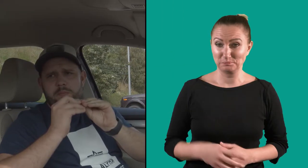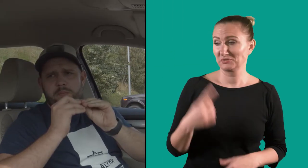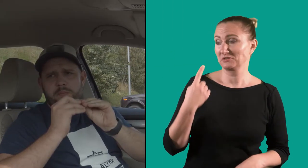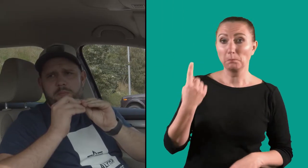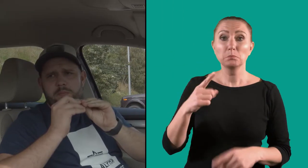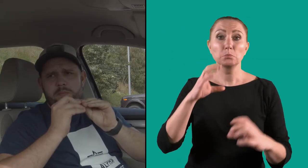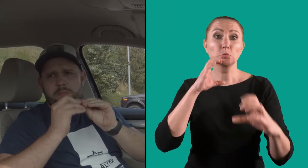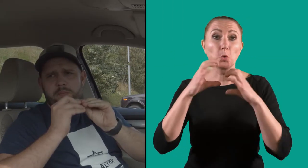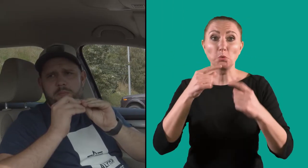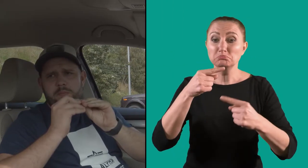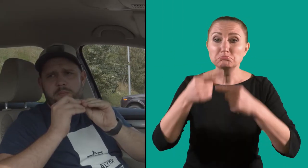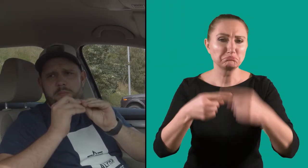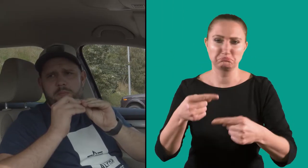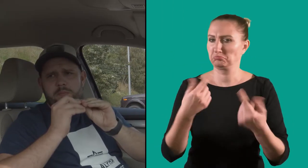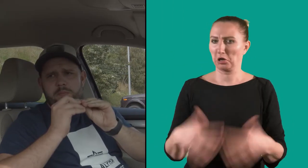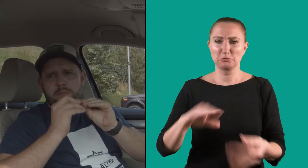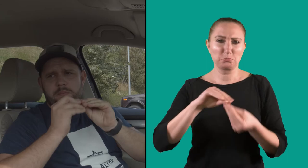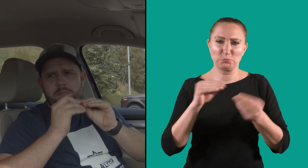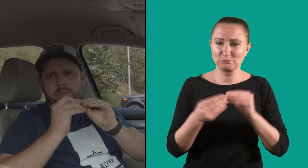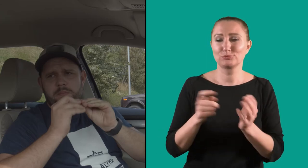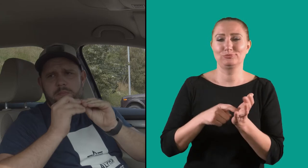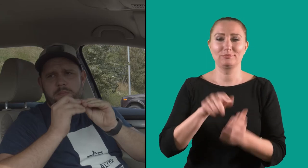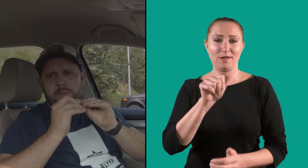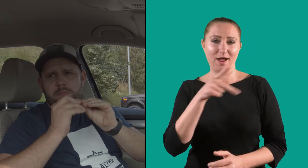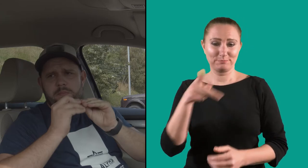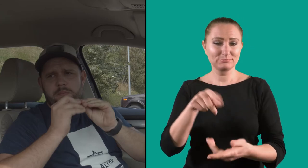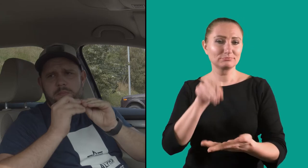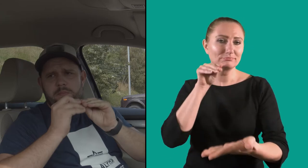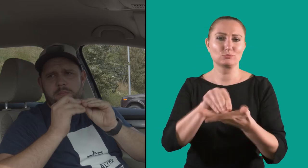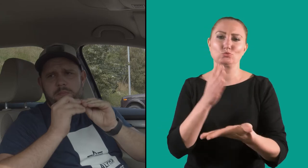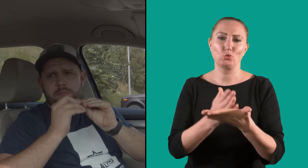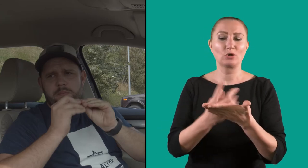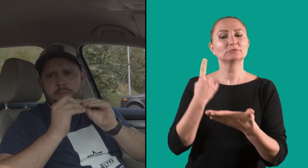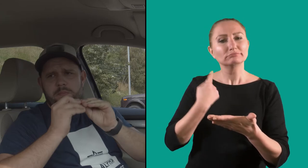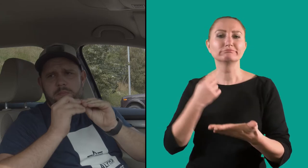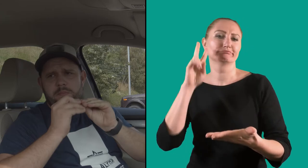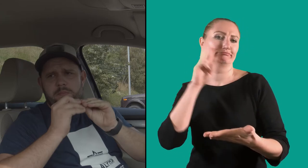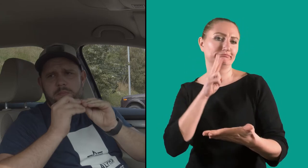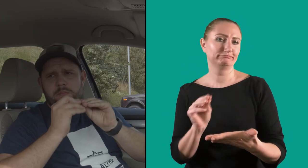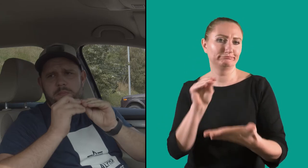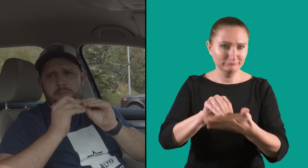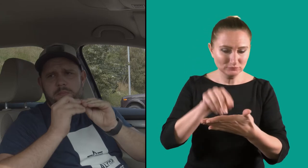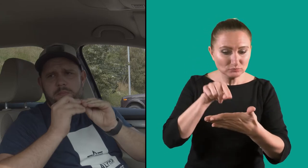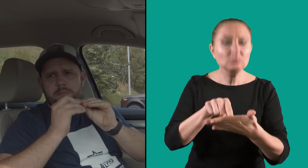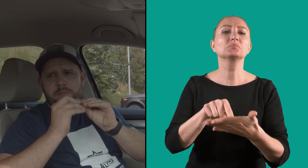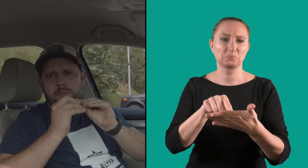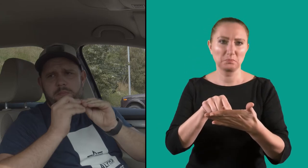Patrik did not have a problem with communication, because the application has settings with the checkmark "hearing impaired".